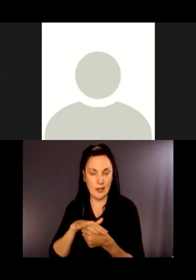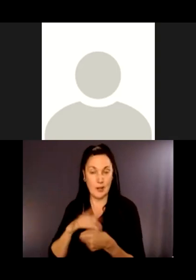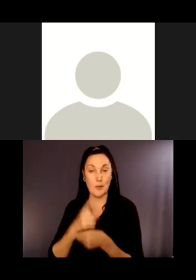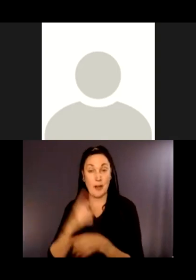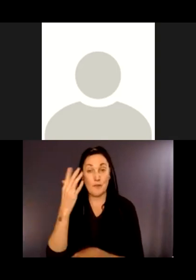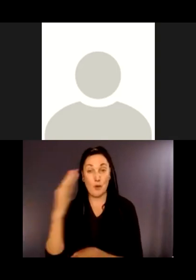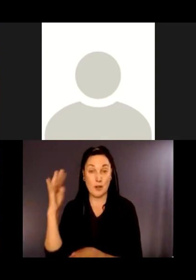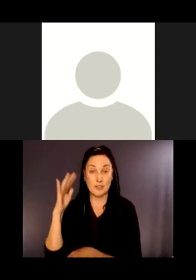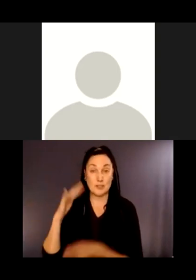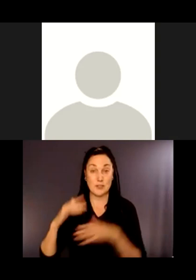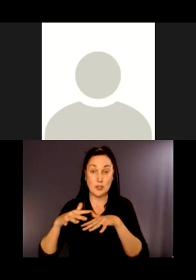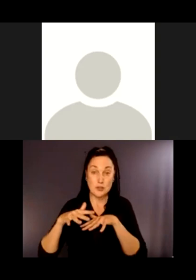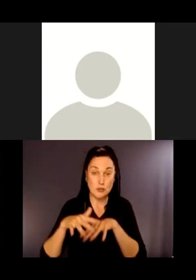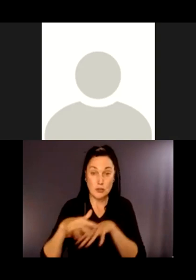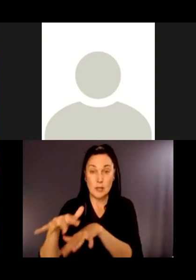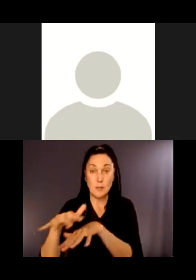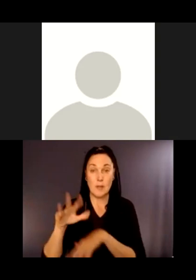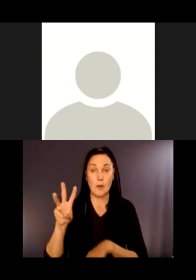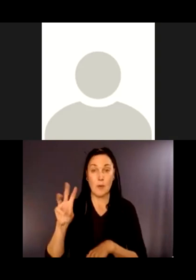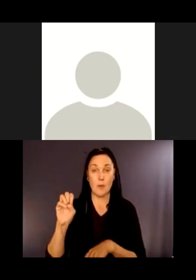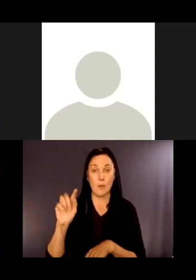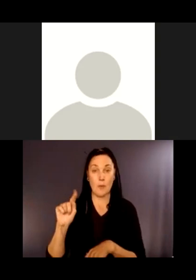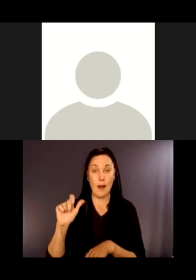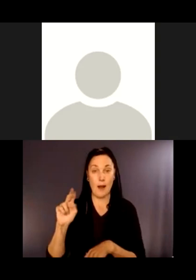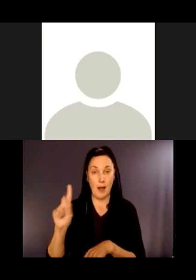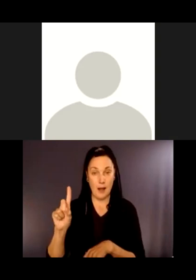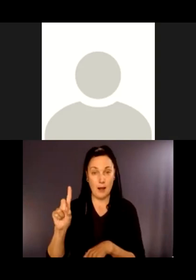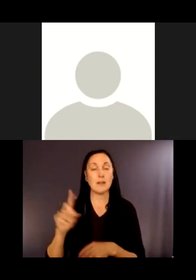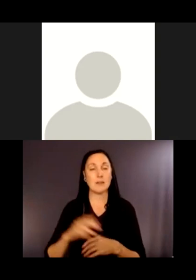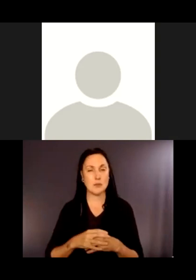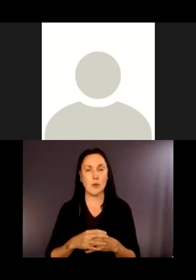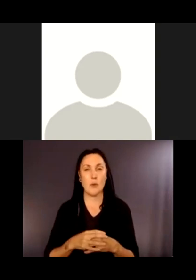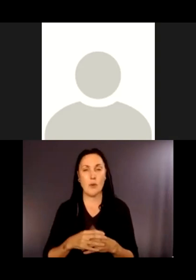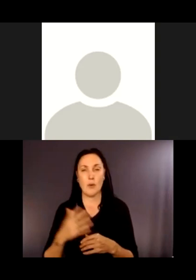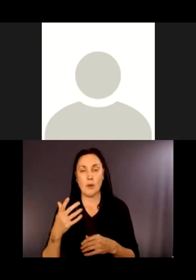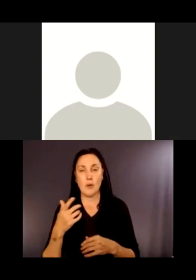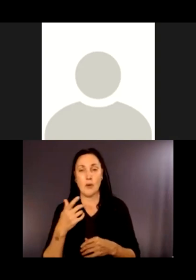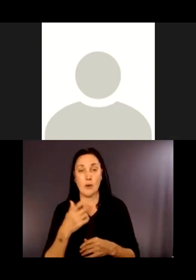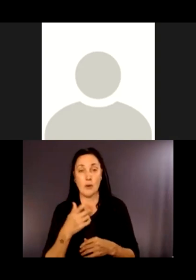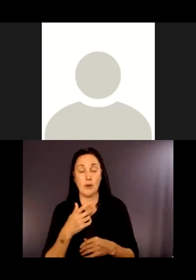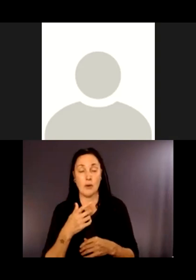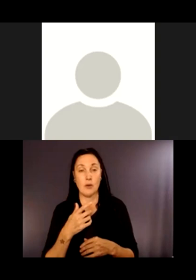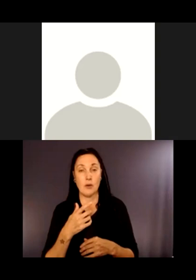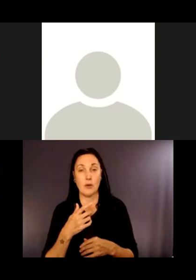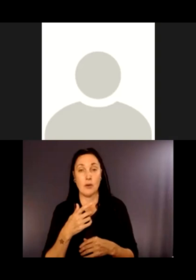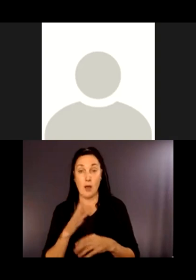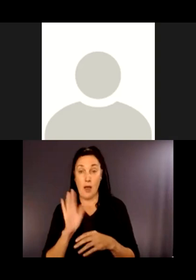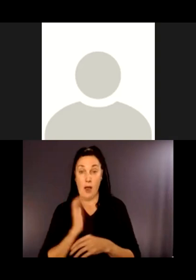So we want to put any improvements in the pavement or